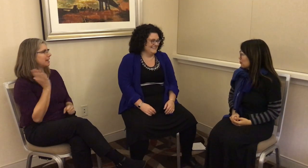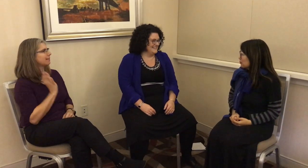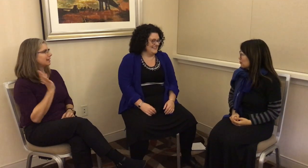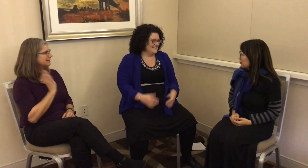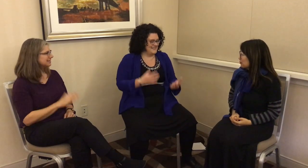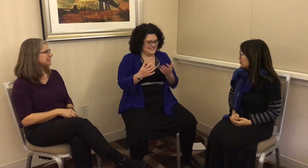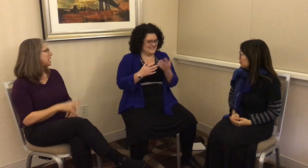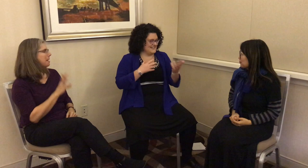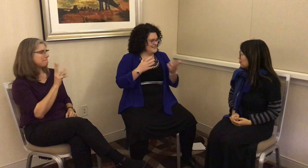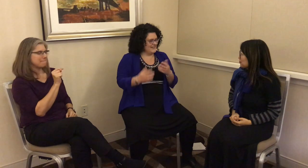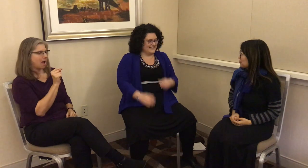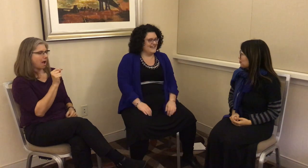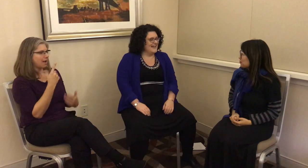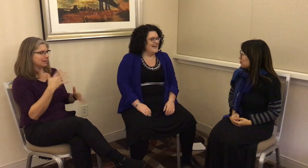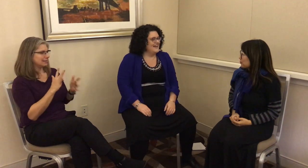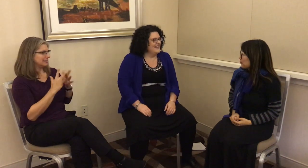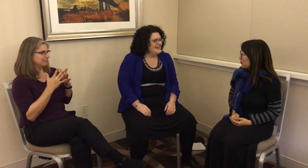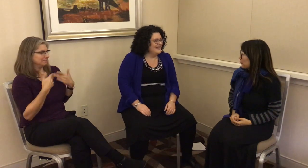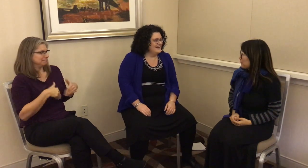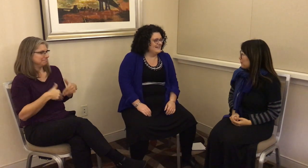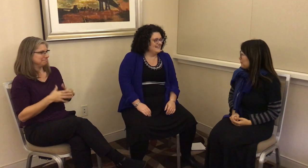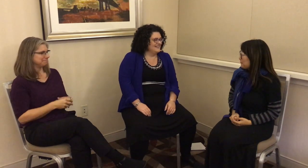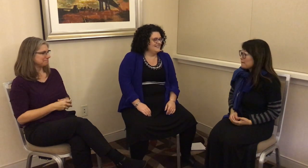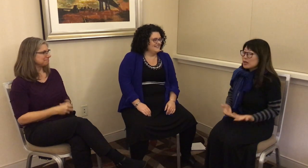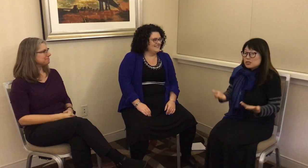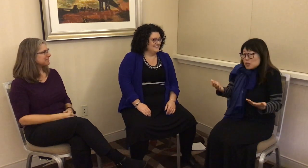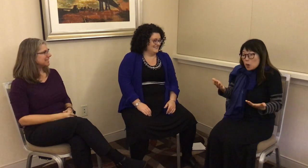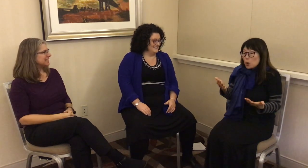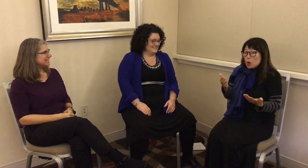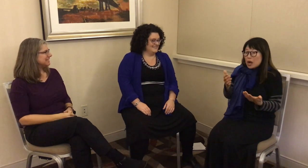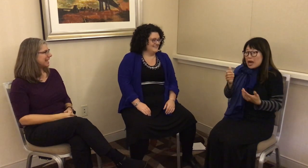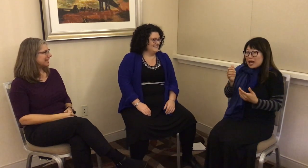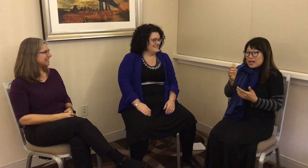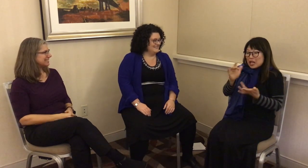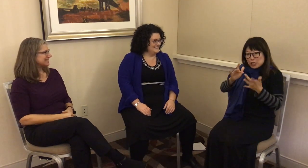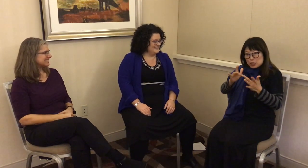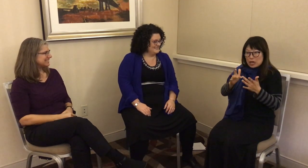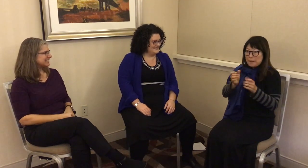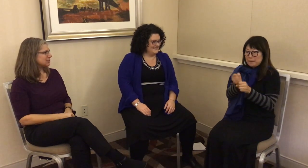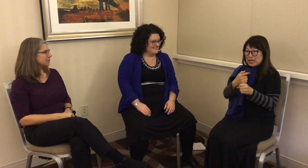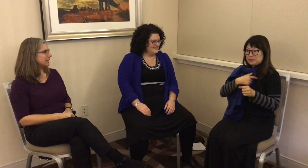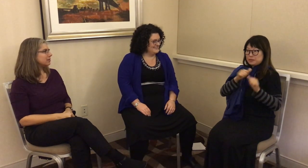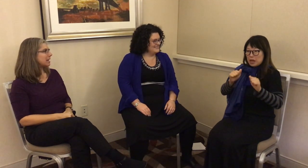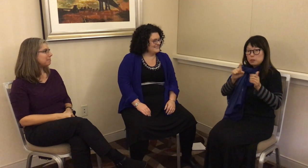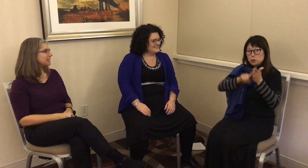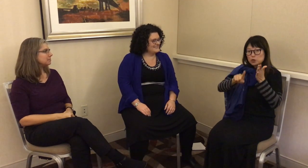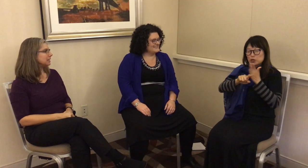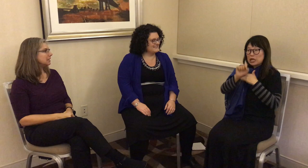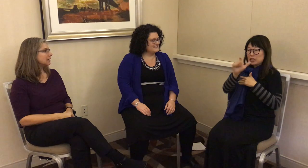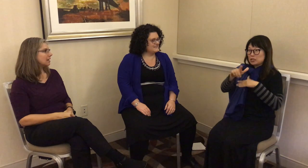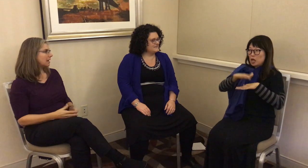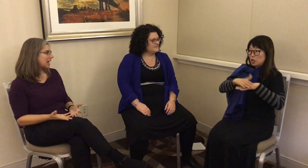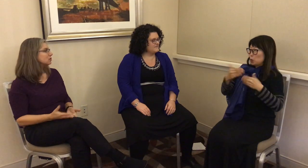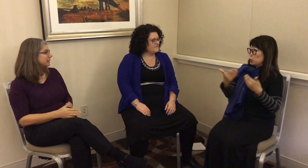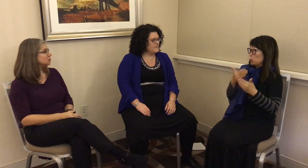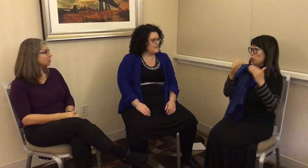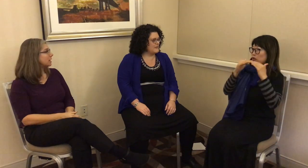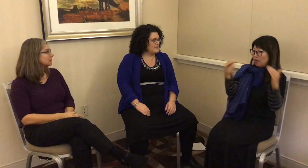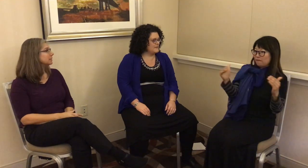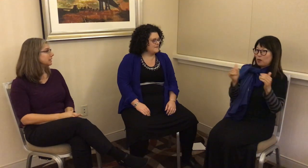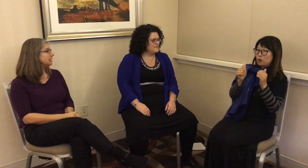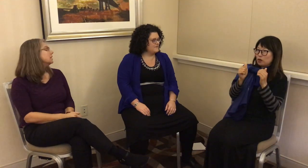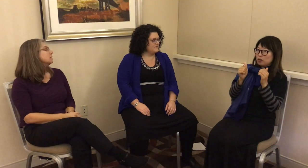G: It’s so great. L: Yeah. The internet allows me to possibly